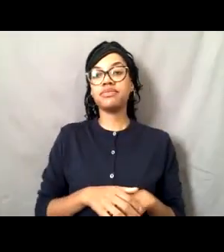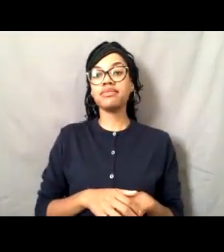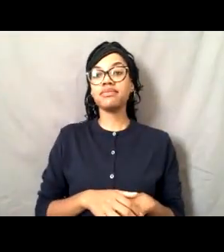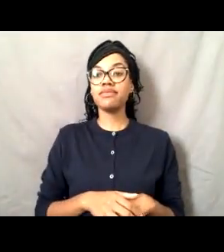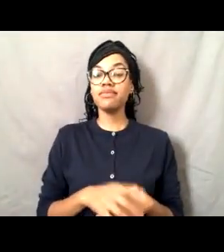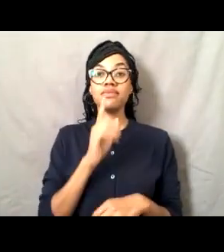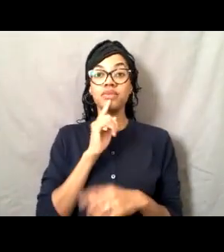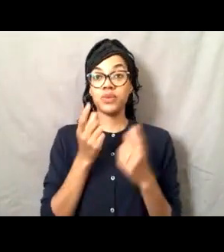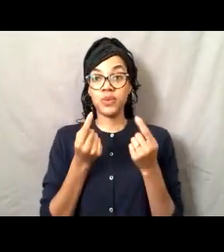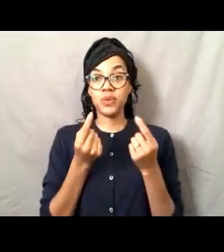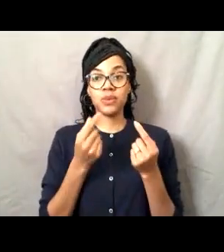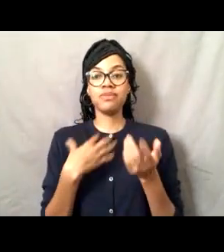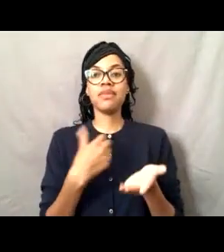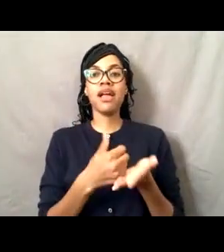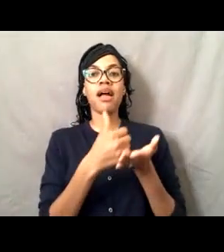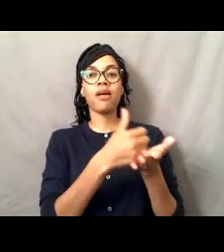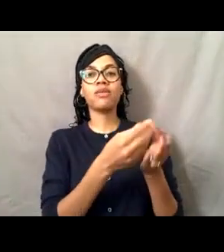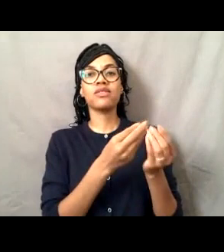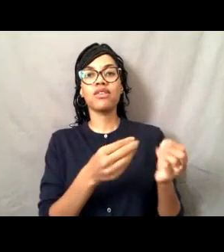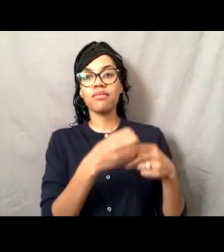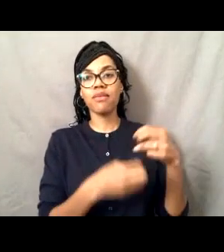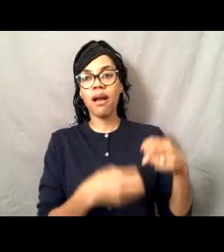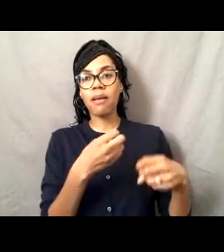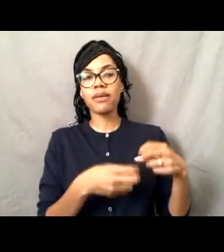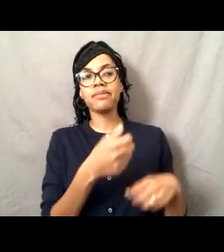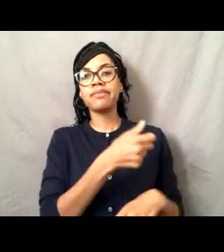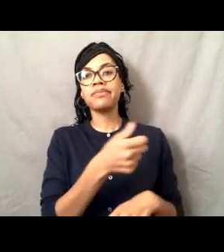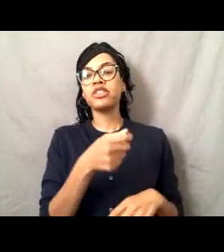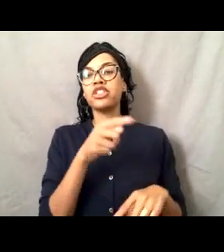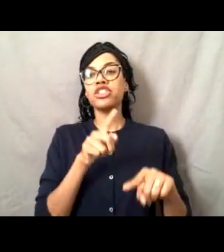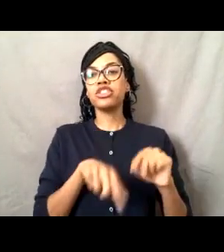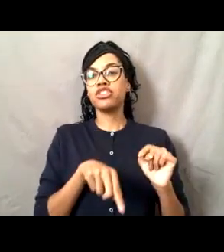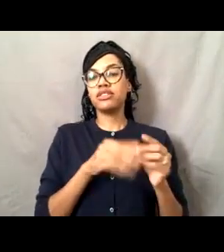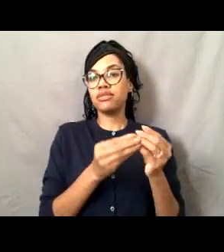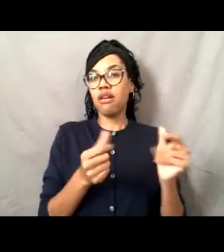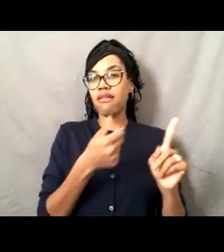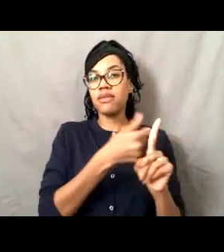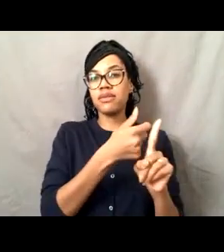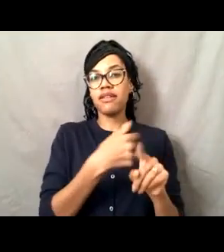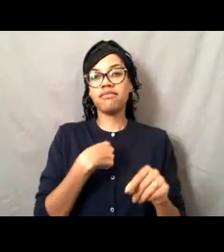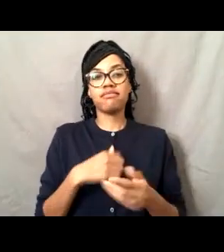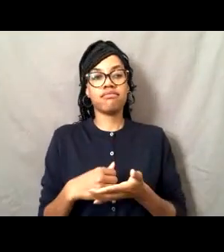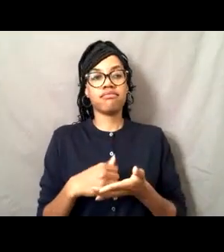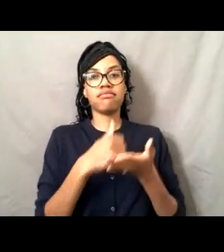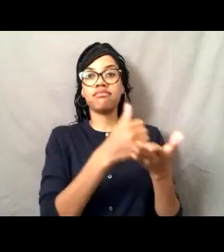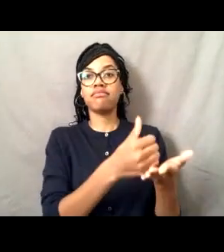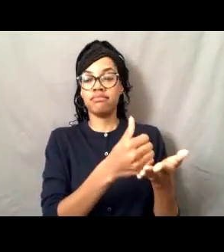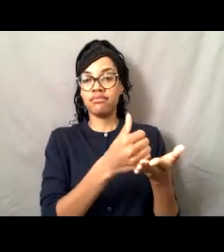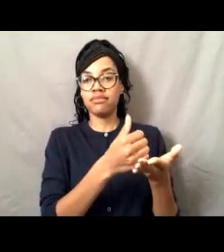that they couldn't necessarily solve themselves or that they needed a little bit more higher push.